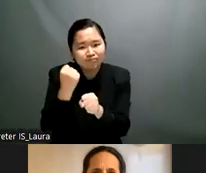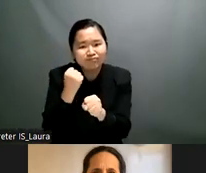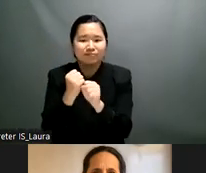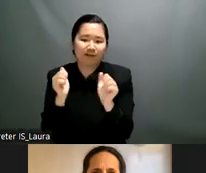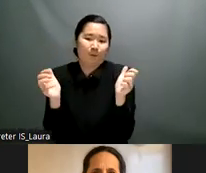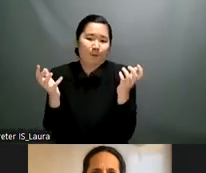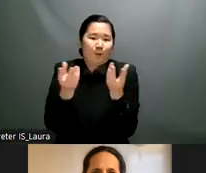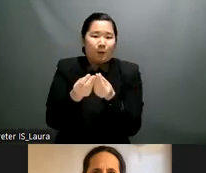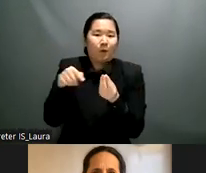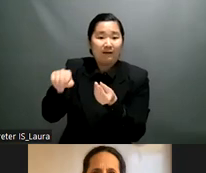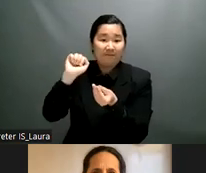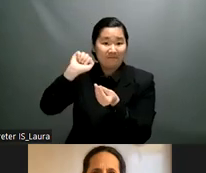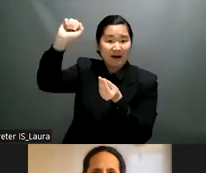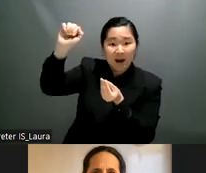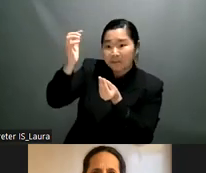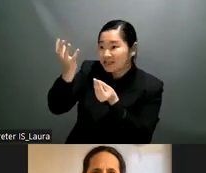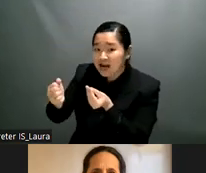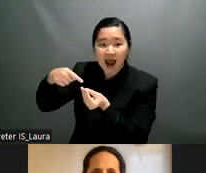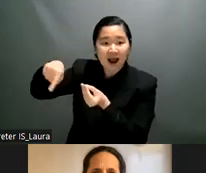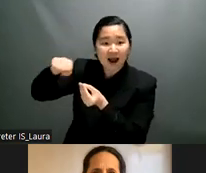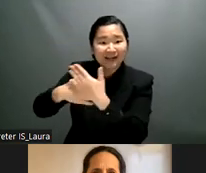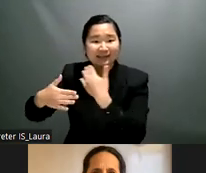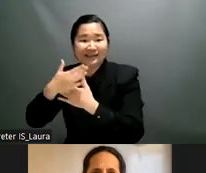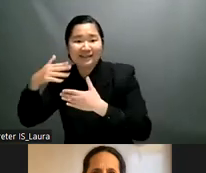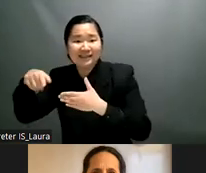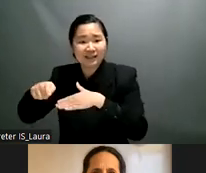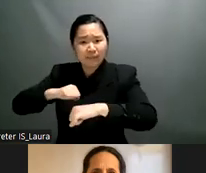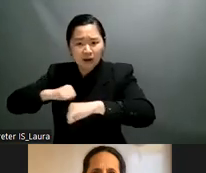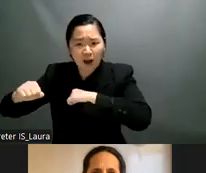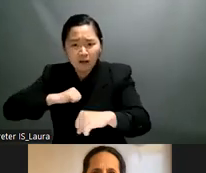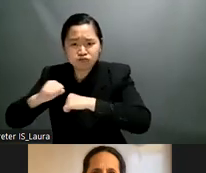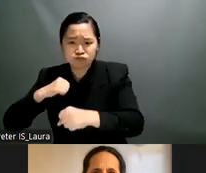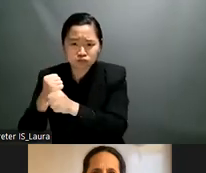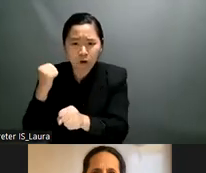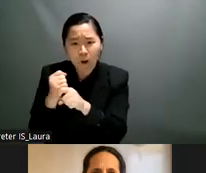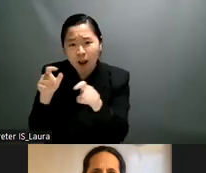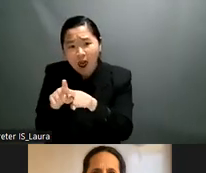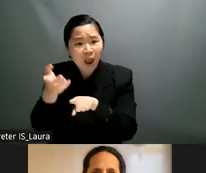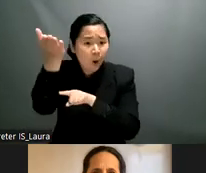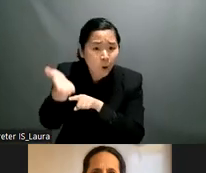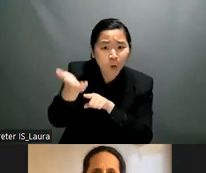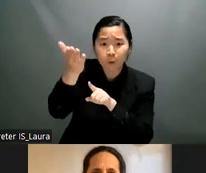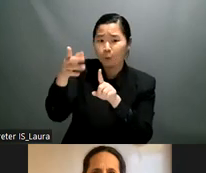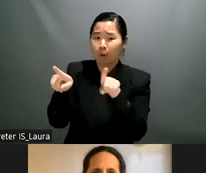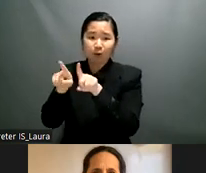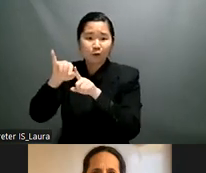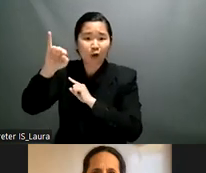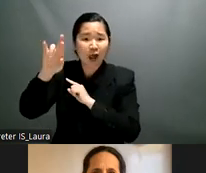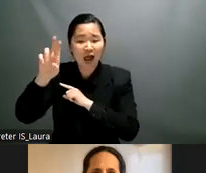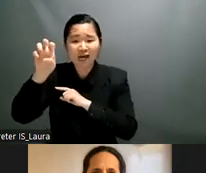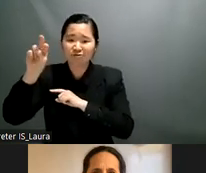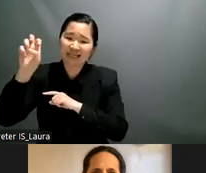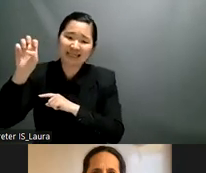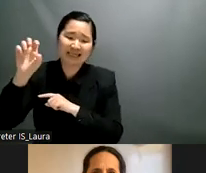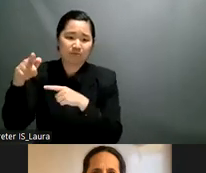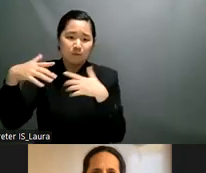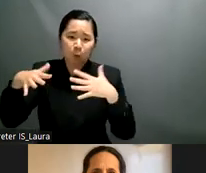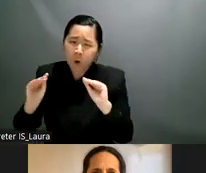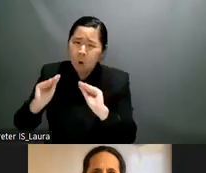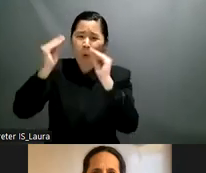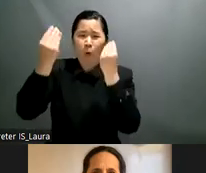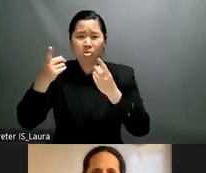yeah so we have uh finished to hear all of uh four uh um four four uh great uh speakers